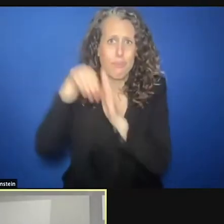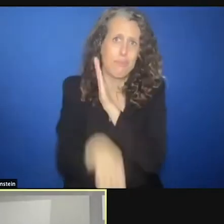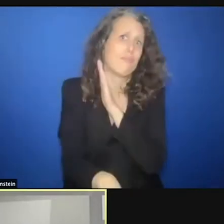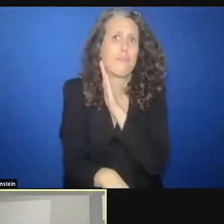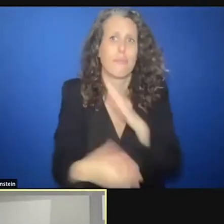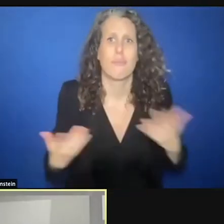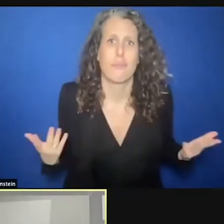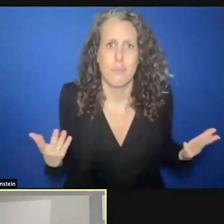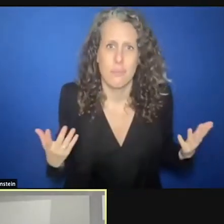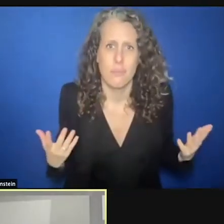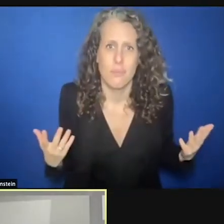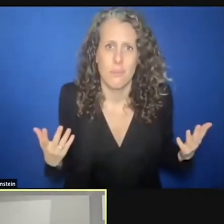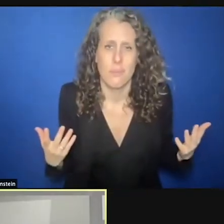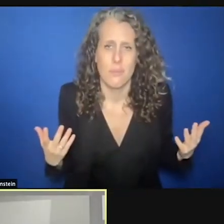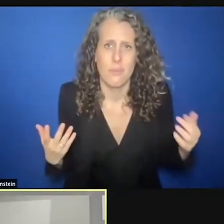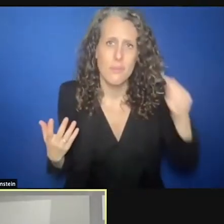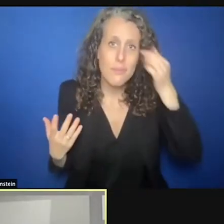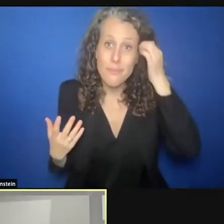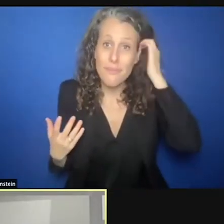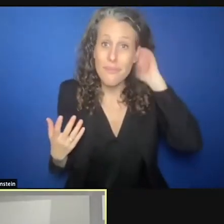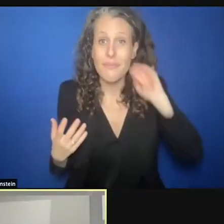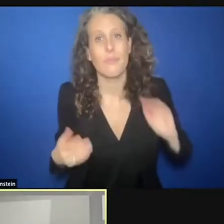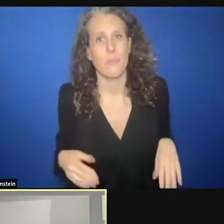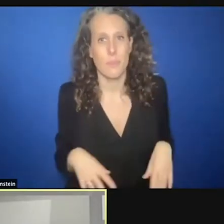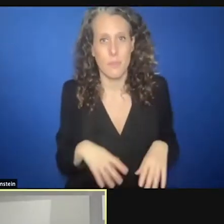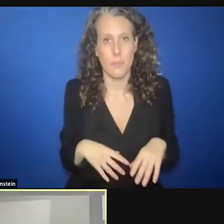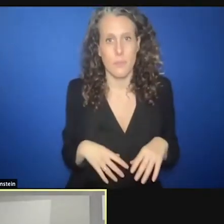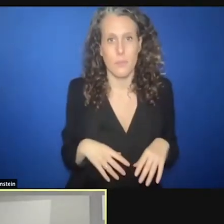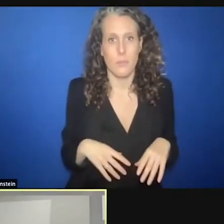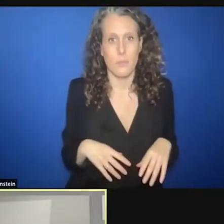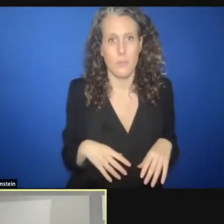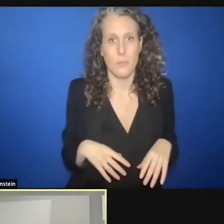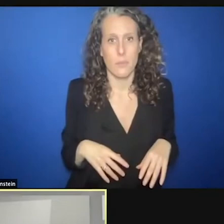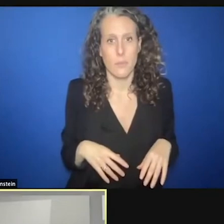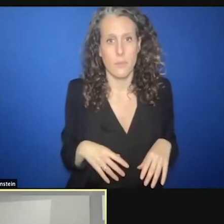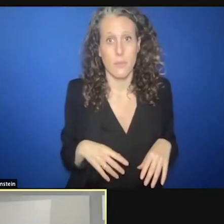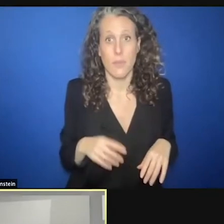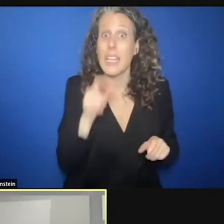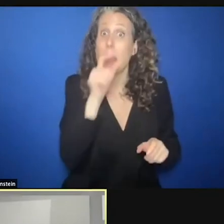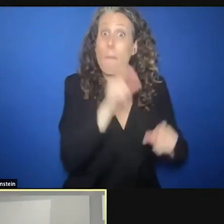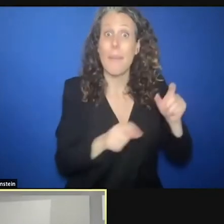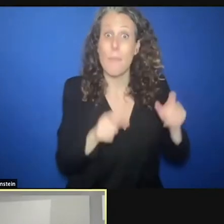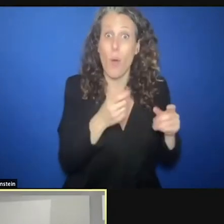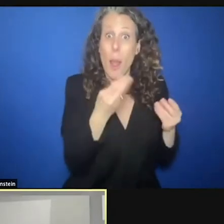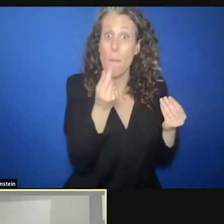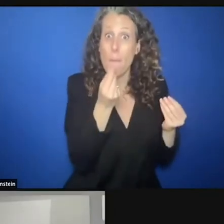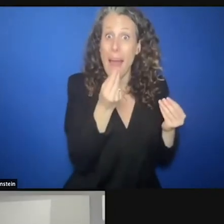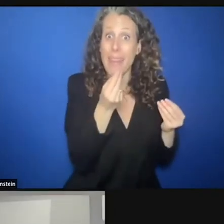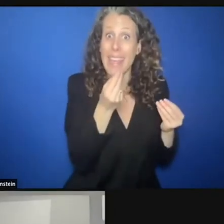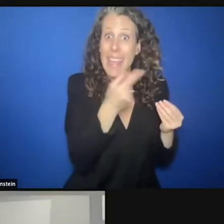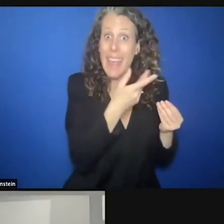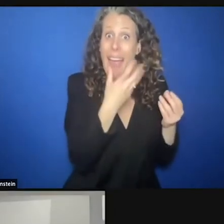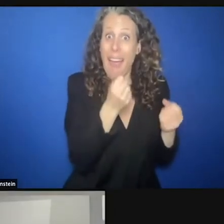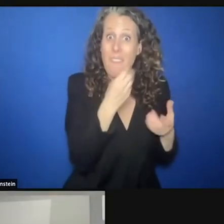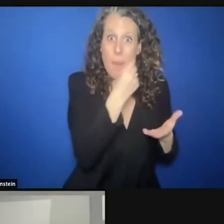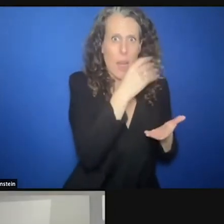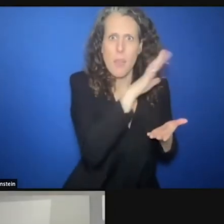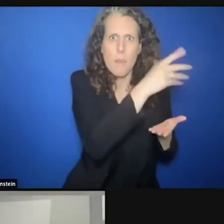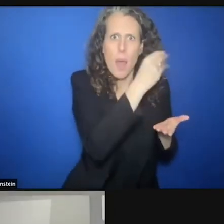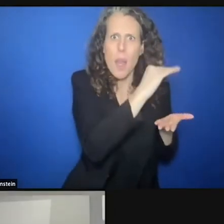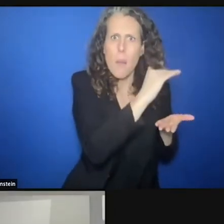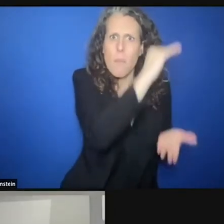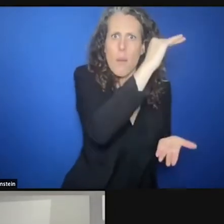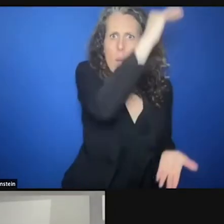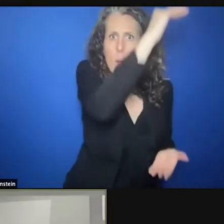planets. Some of the richest got richer during the pandemic the poorest got poorer and they became